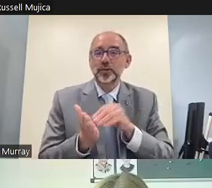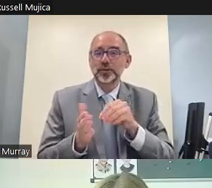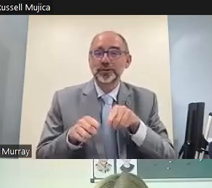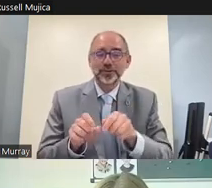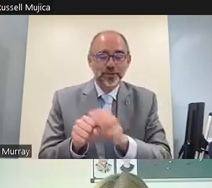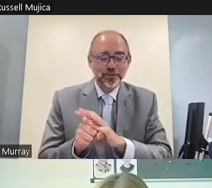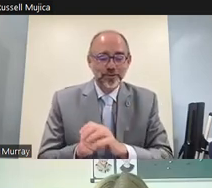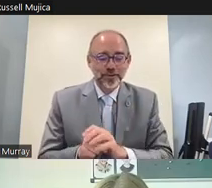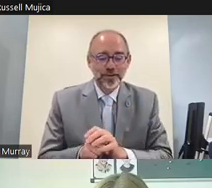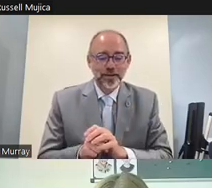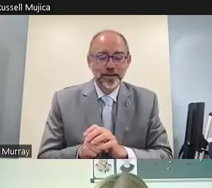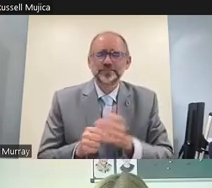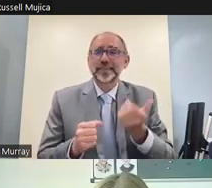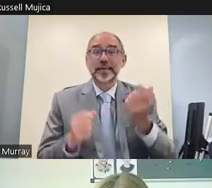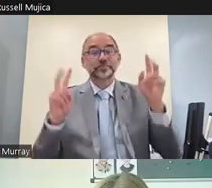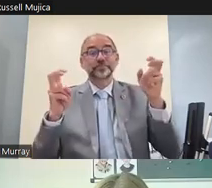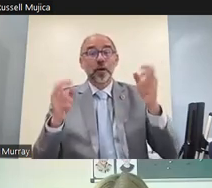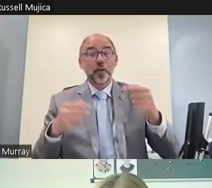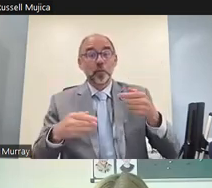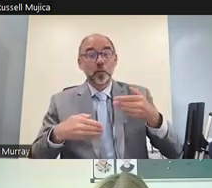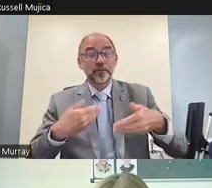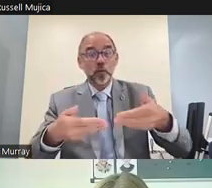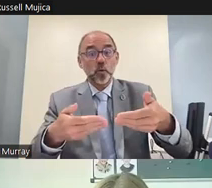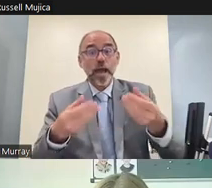so that going forwards we can think about how to build back better